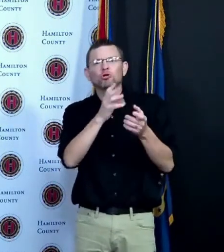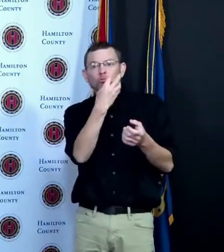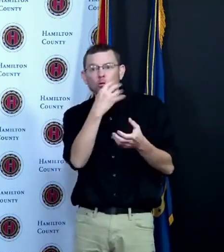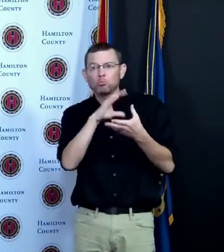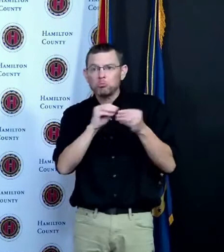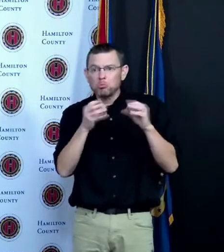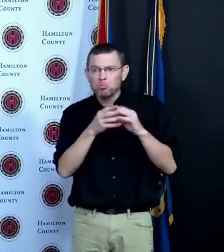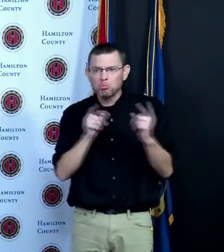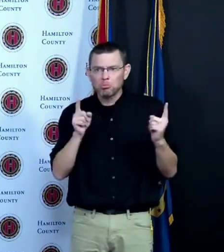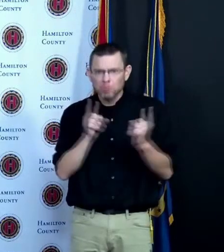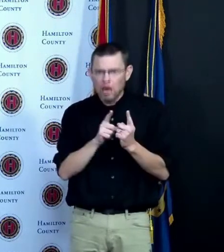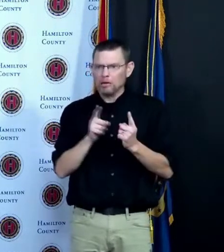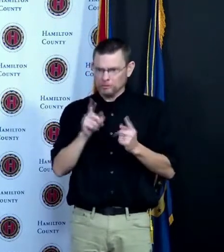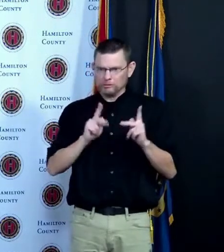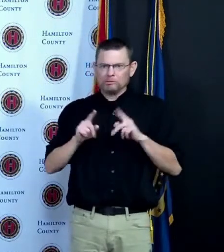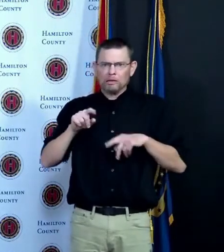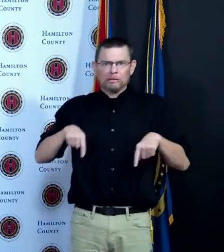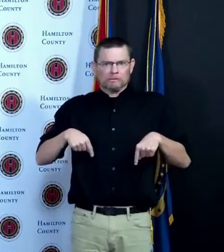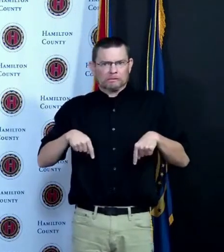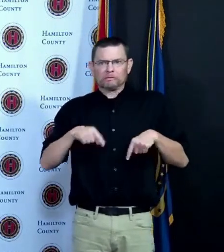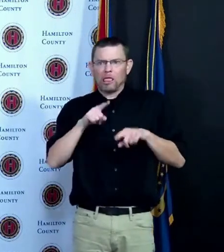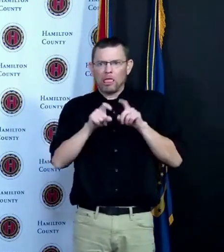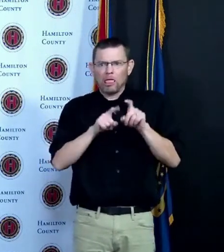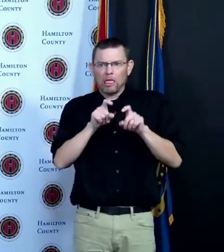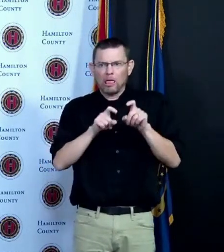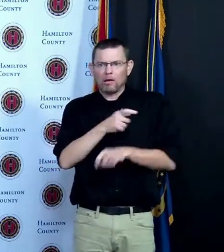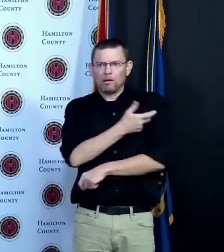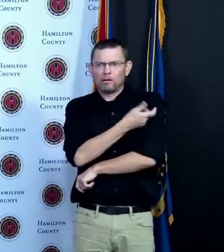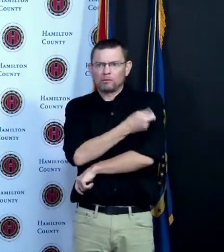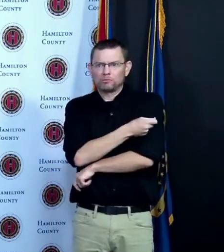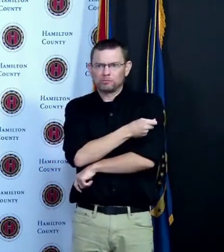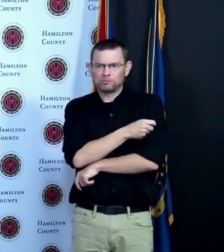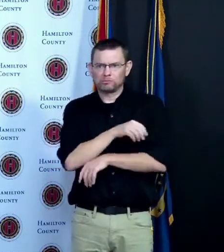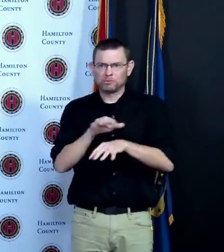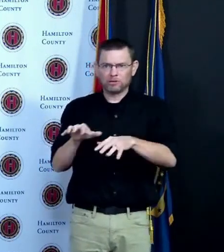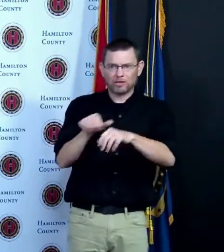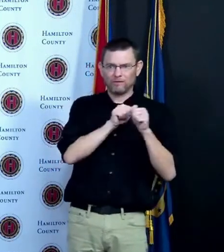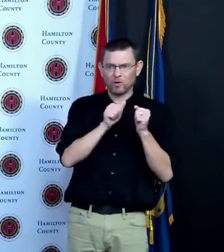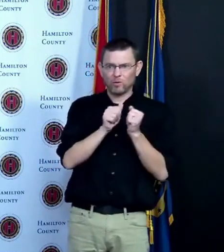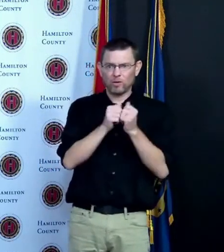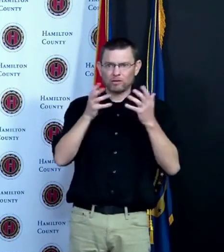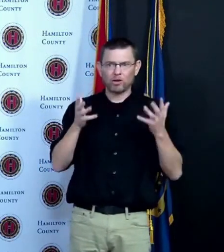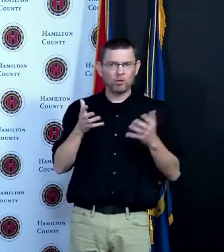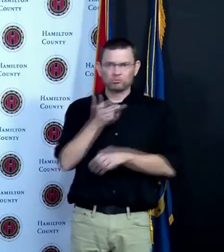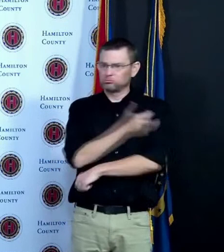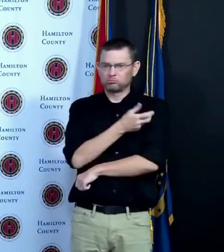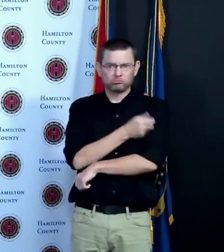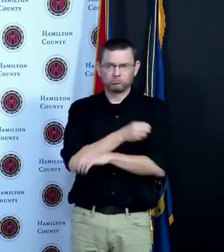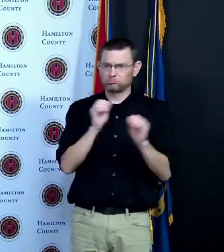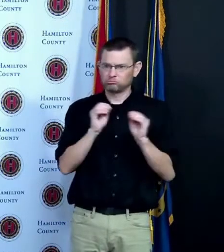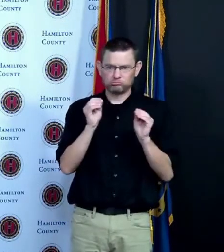her a lot of questions left that day needed to process came back the next day and got a vaccine